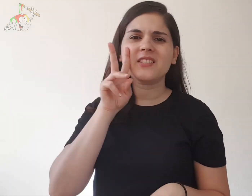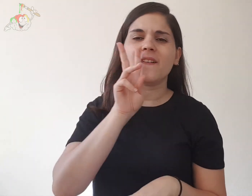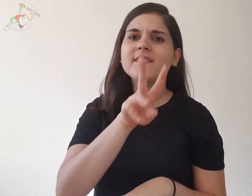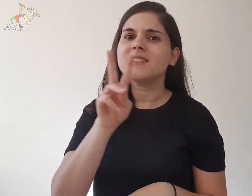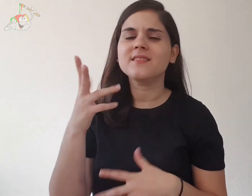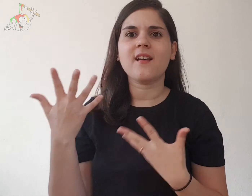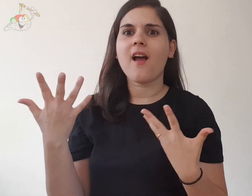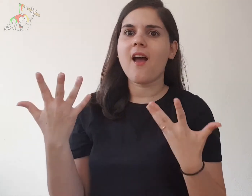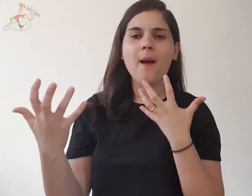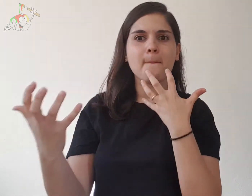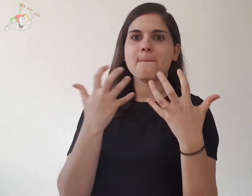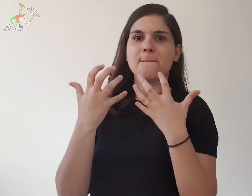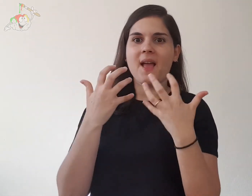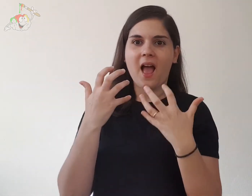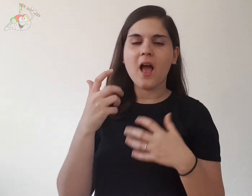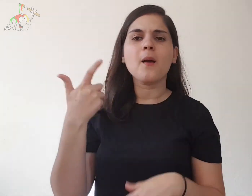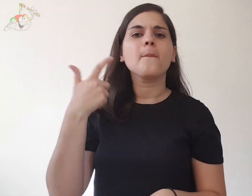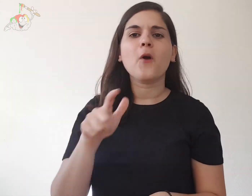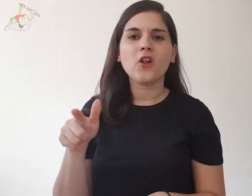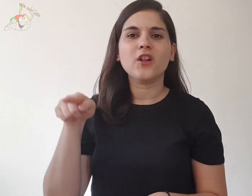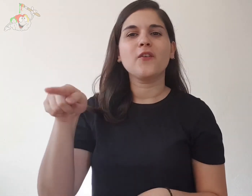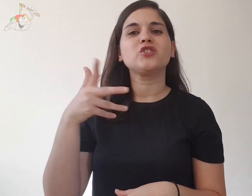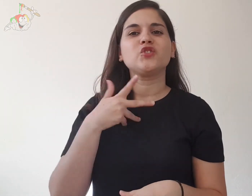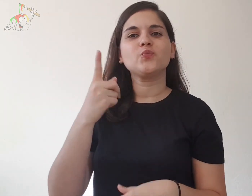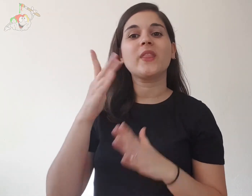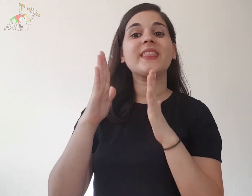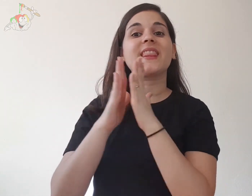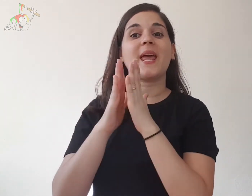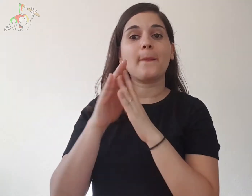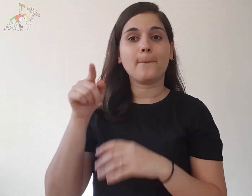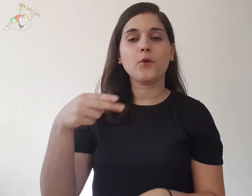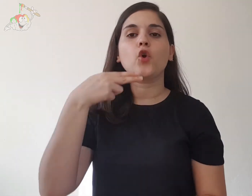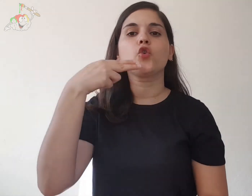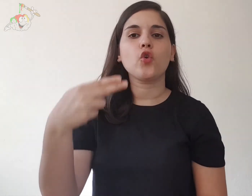visit as it is fascinating because there is a temple called